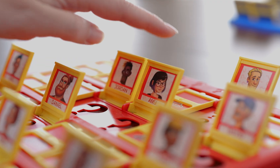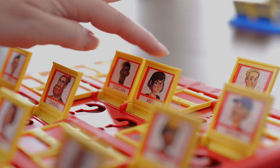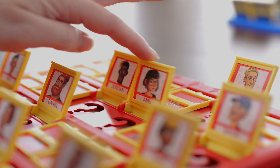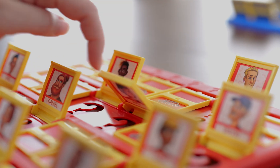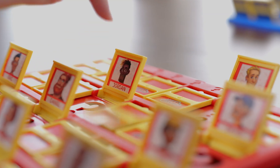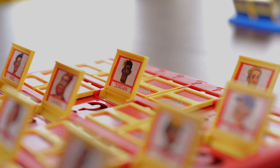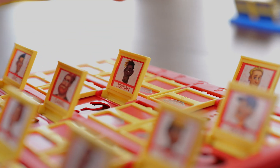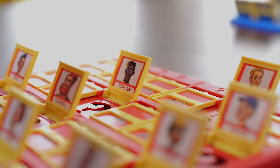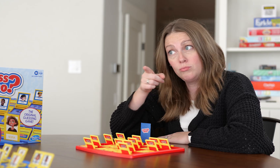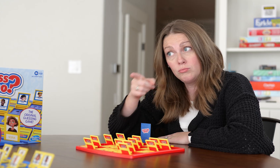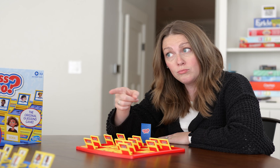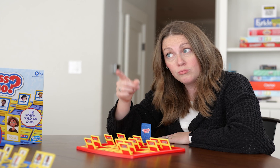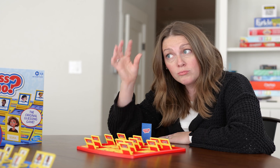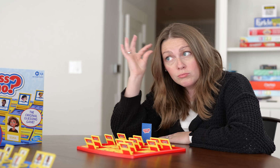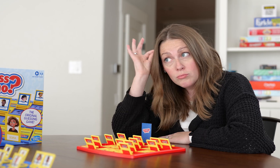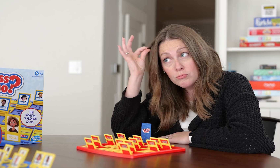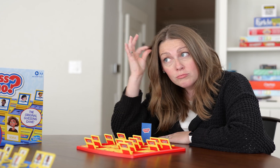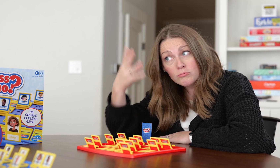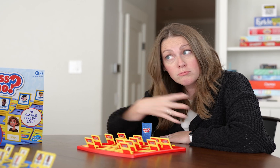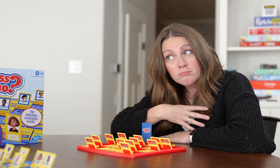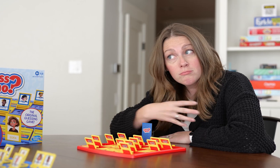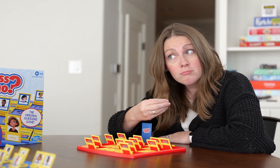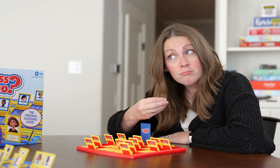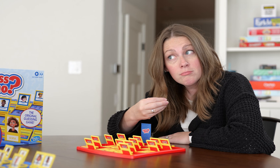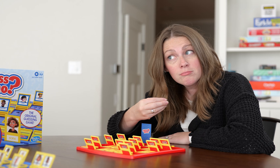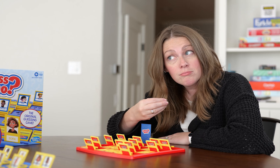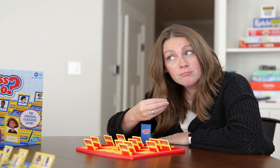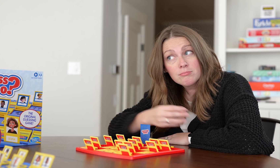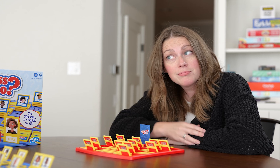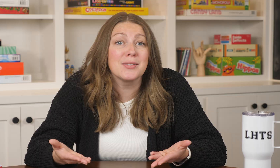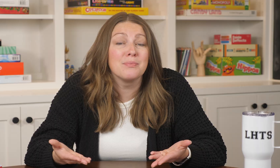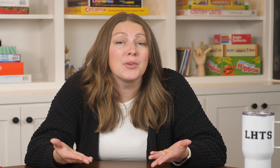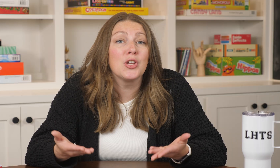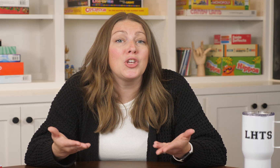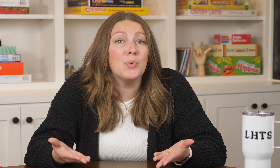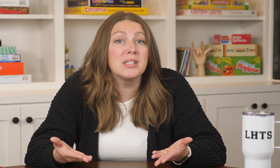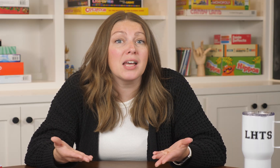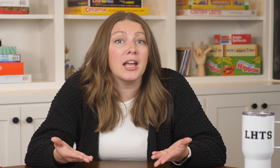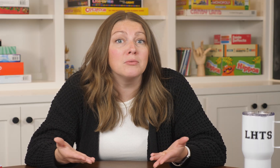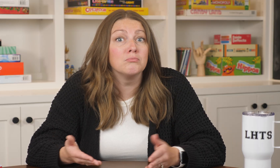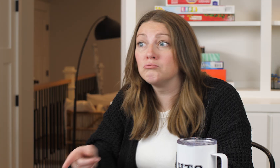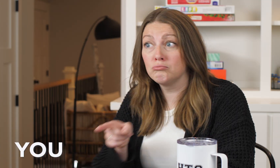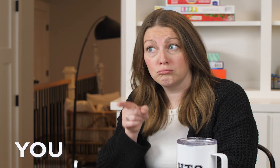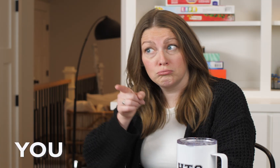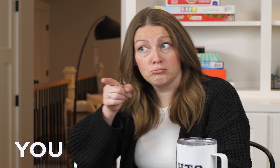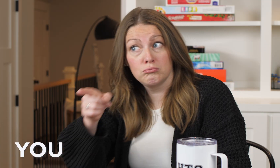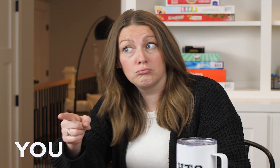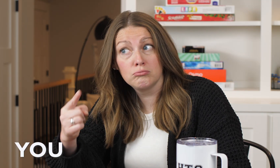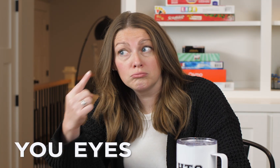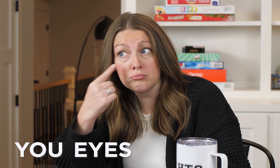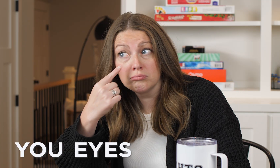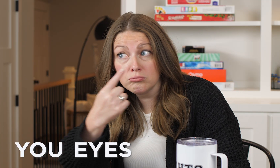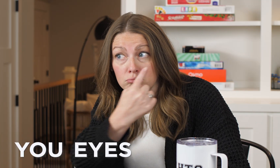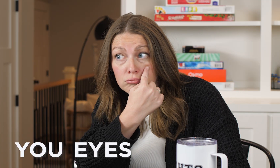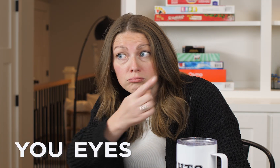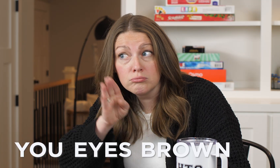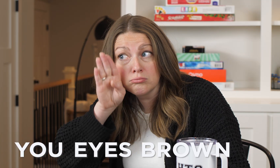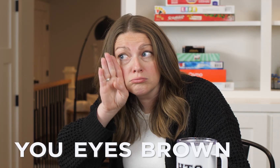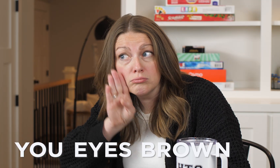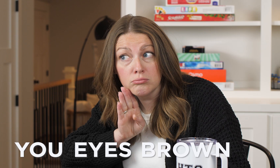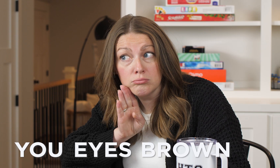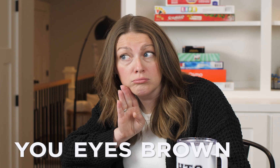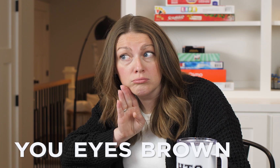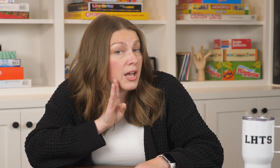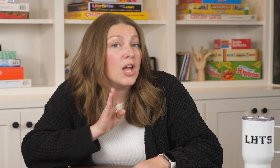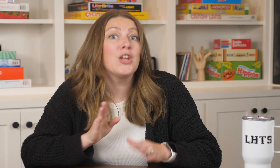in ASL. So if you were to ask the person if they had brown eyes you would sign [YOU EYES BROWN]